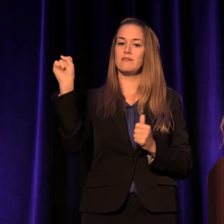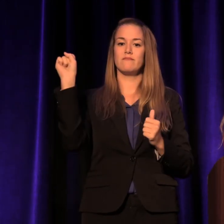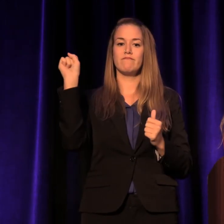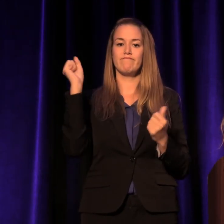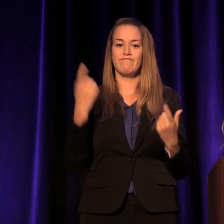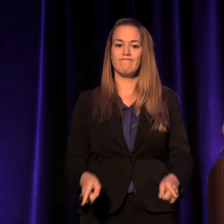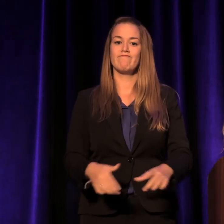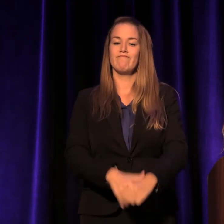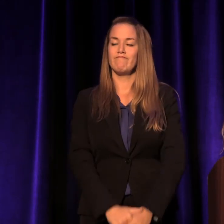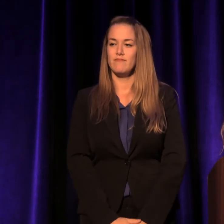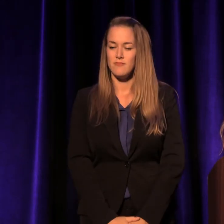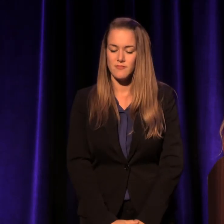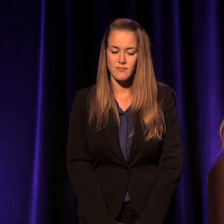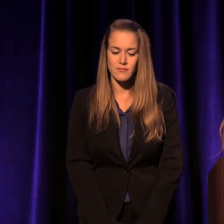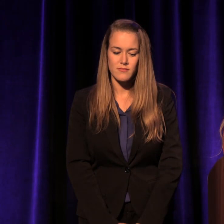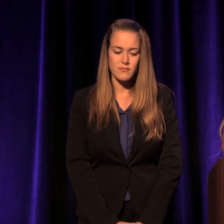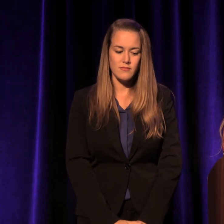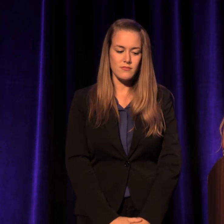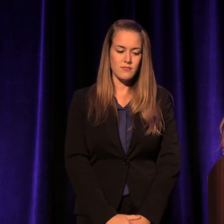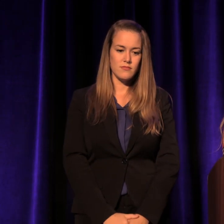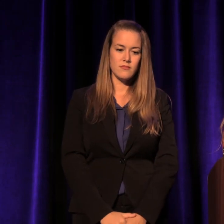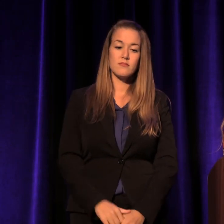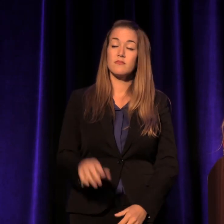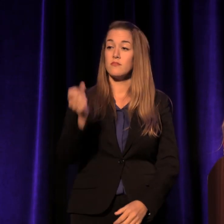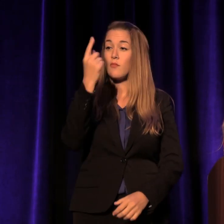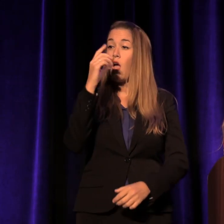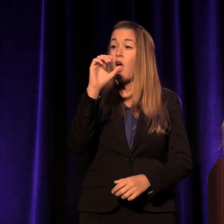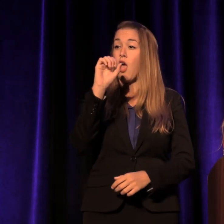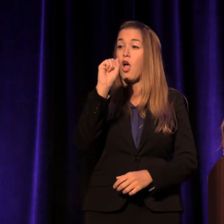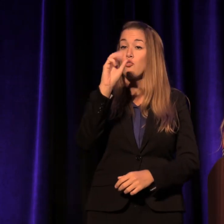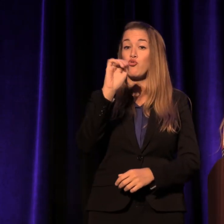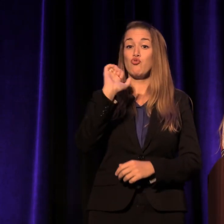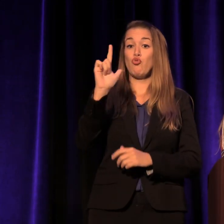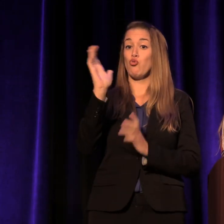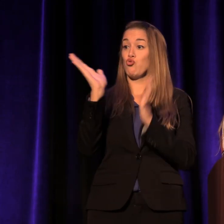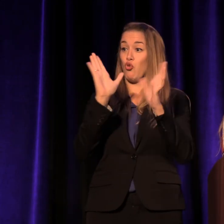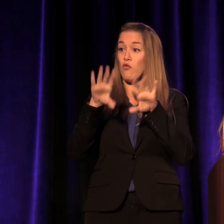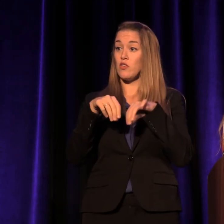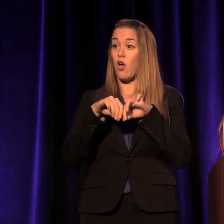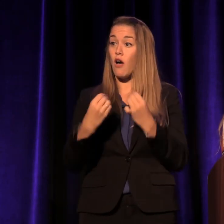The wait of the Social Service Office, in case you don't know this, where she can get help, is 90 days.